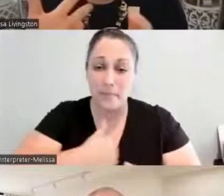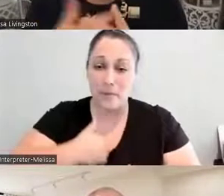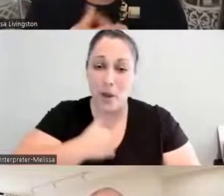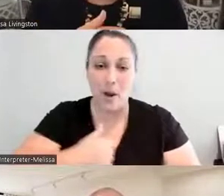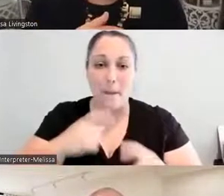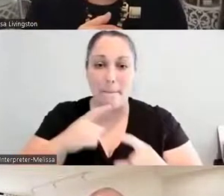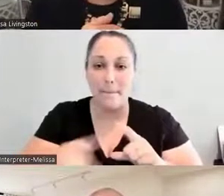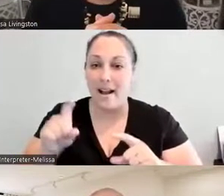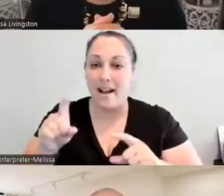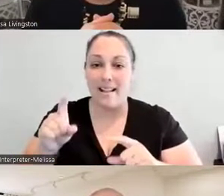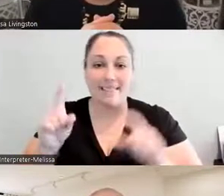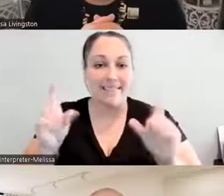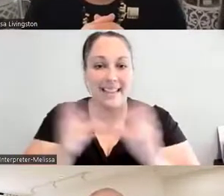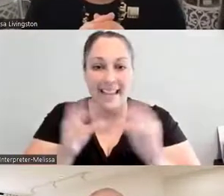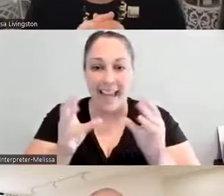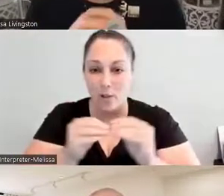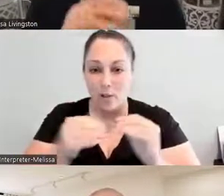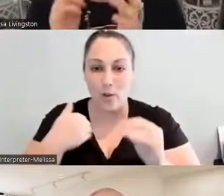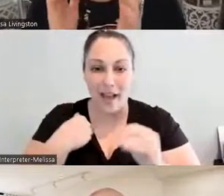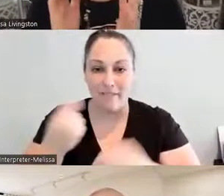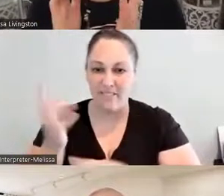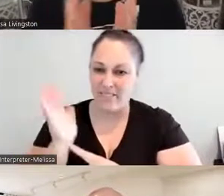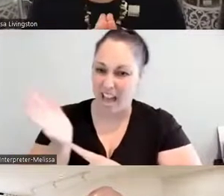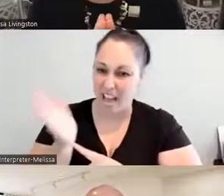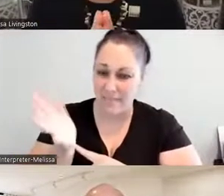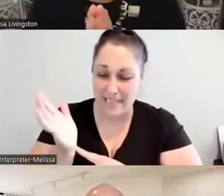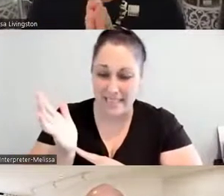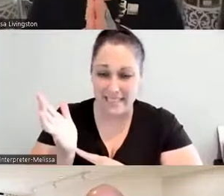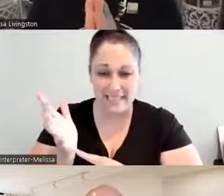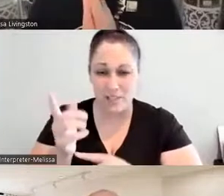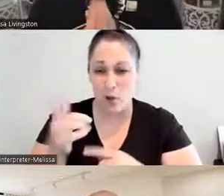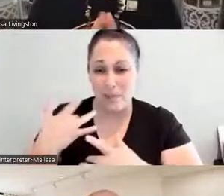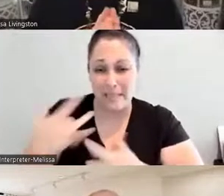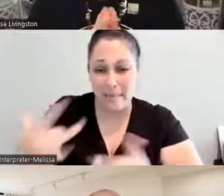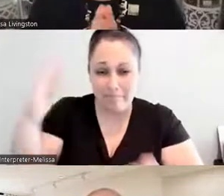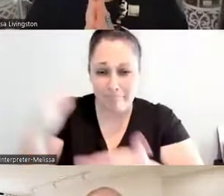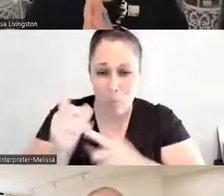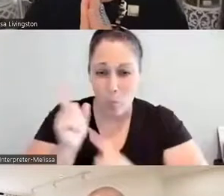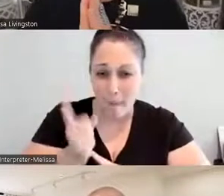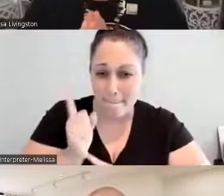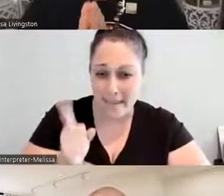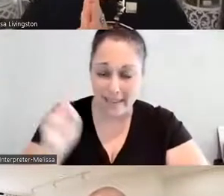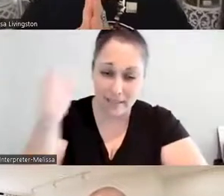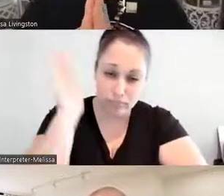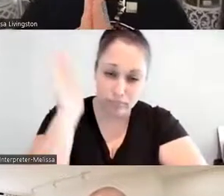minutes, but it's really one minute to present." So if I spoke too fast, I apologize about that to my people.